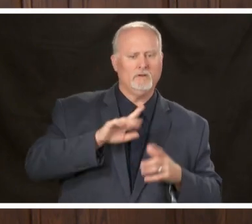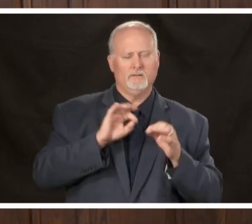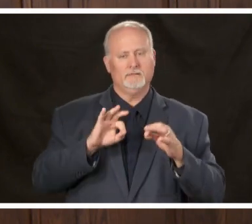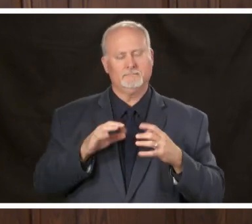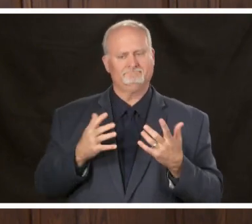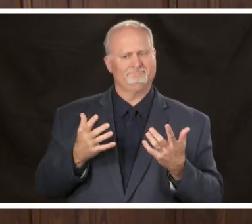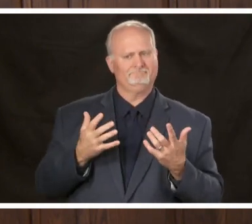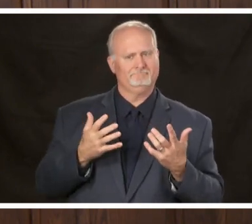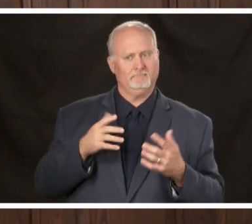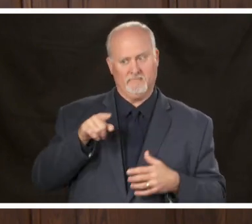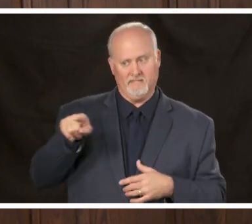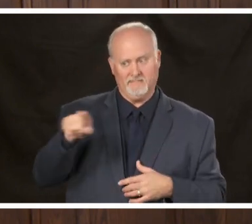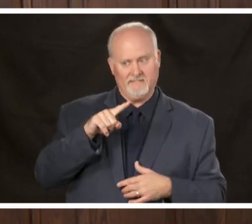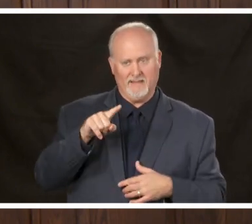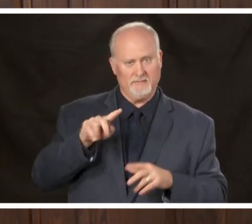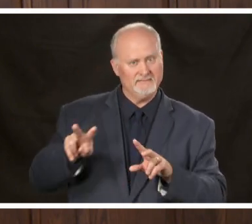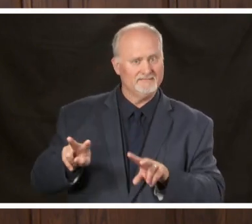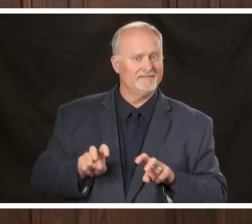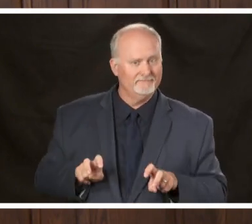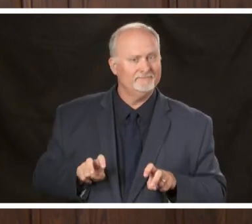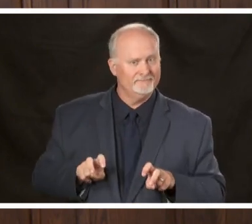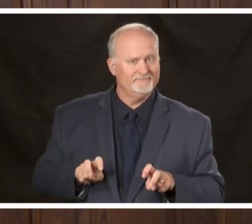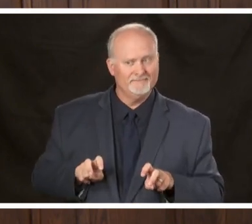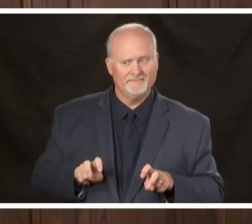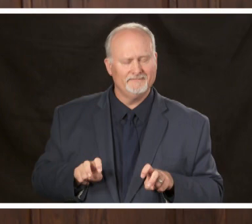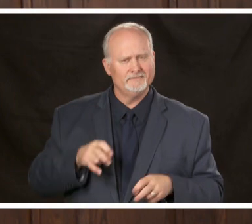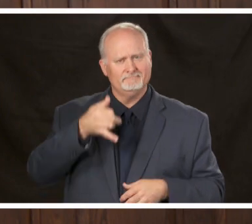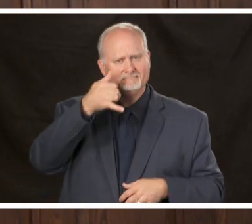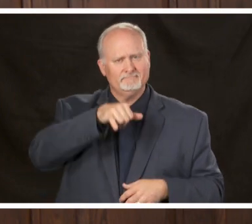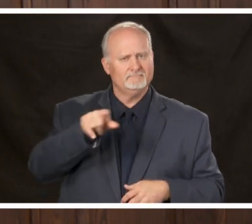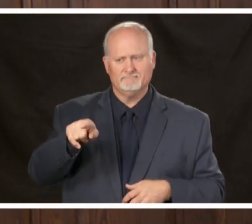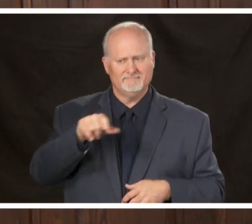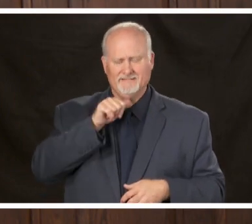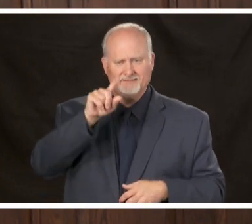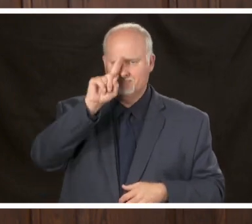only are they being selfish and reckless that's just not smart to do because